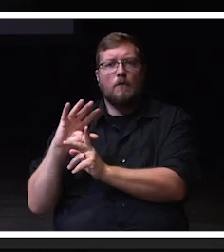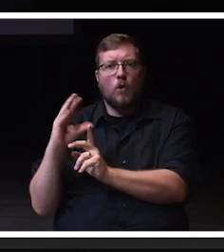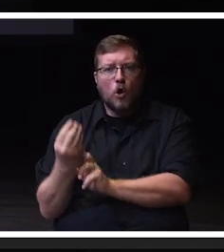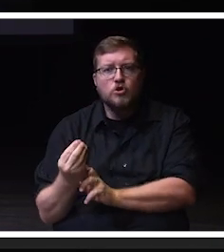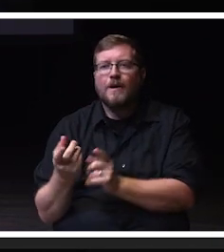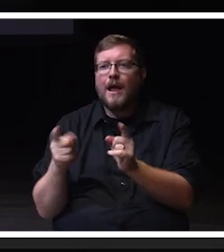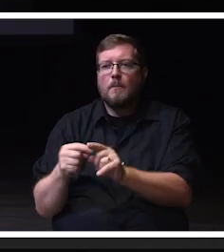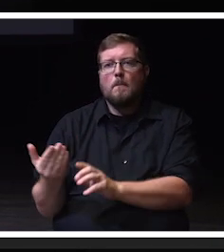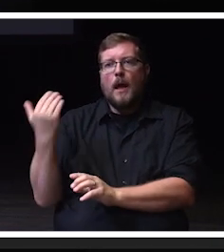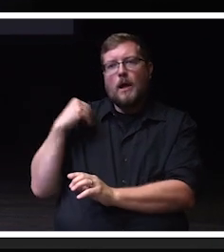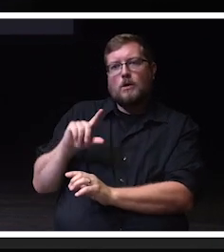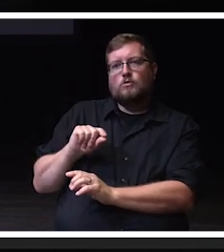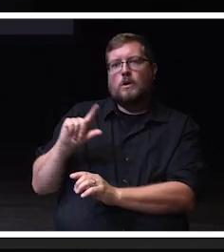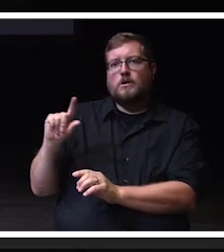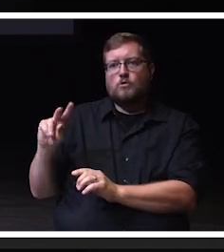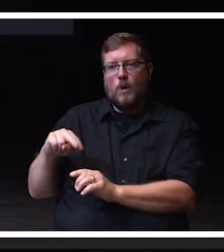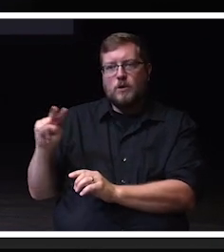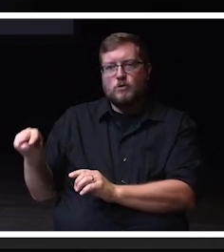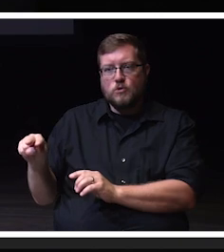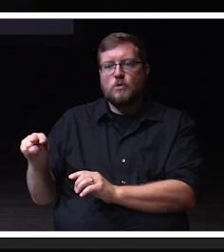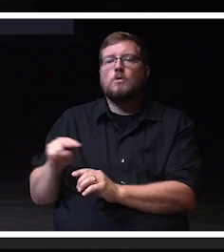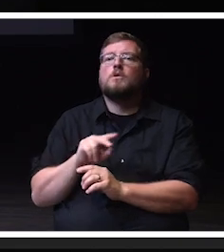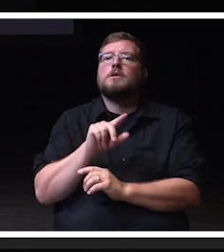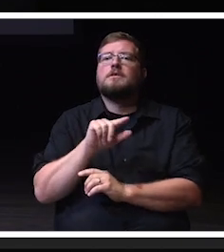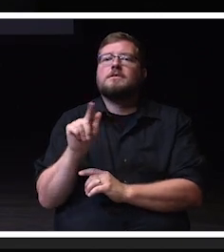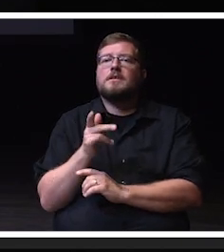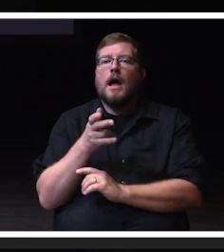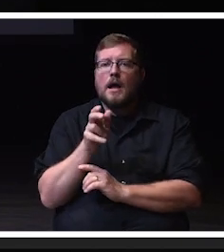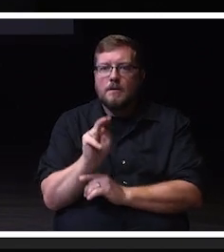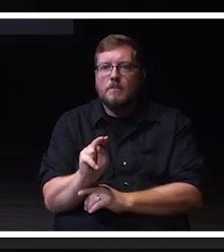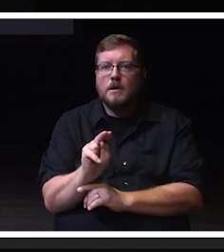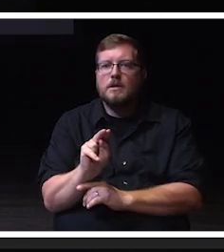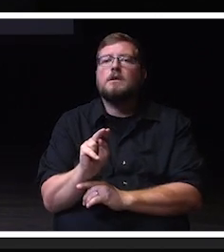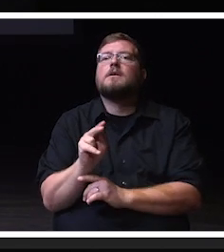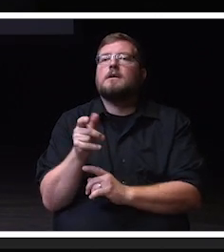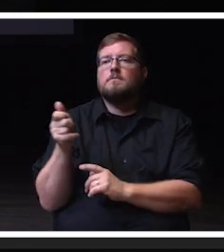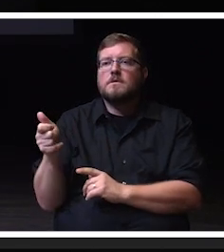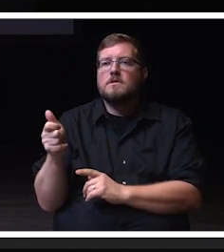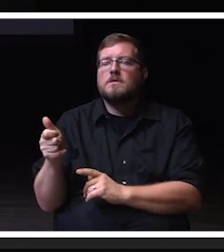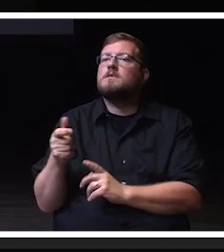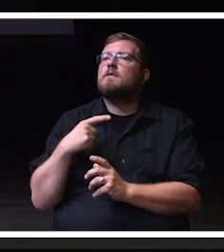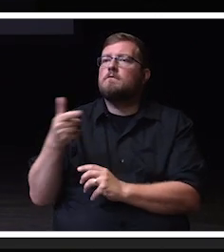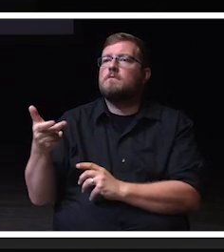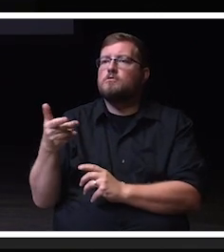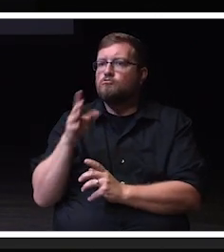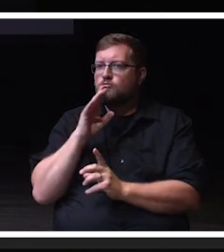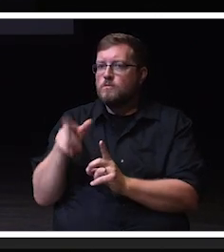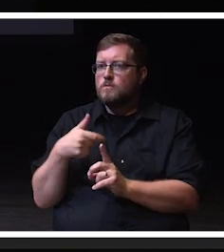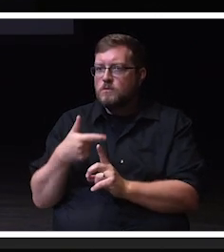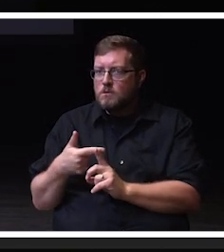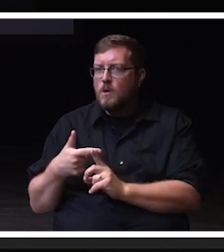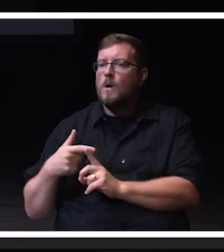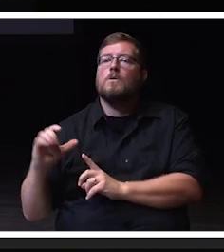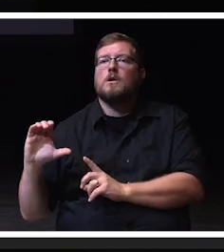when Speaker Zach Mercurio spoke as part of the Welcome Address given by interim Chancellor Chenoweth.